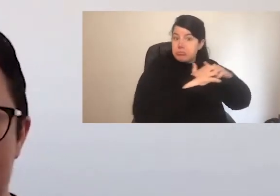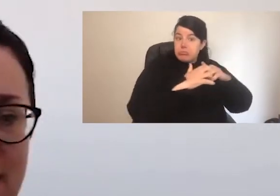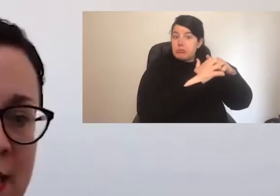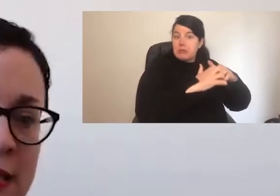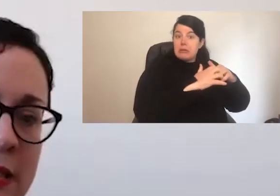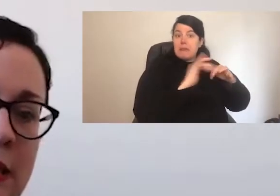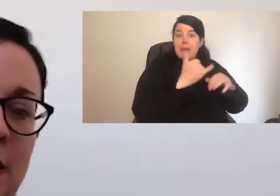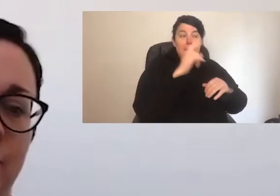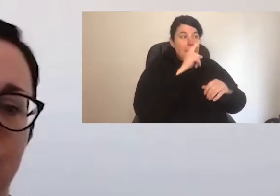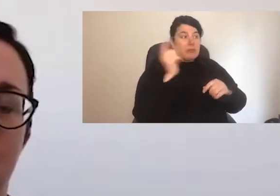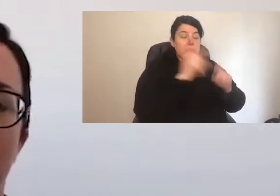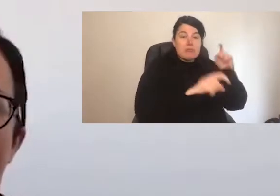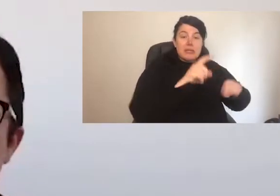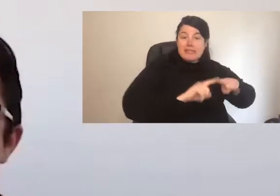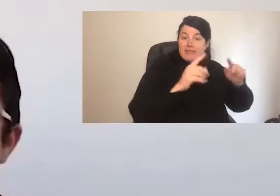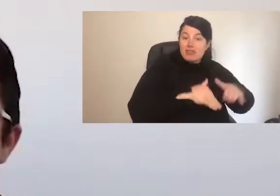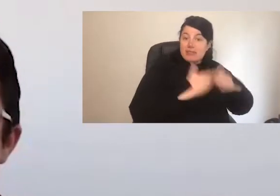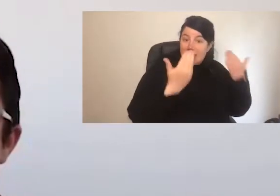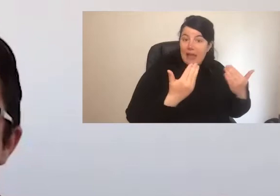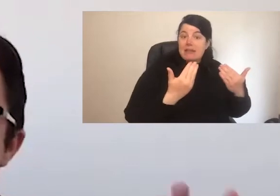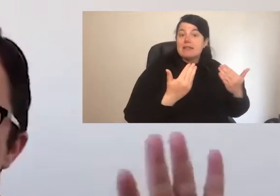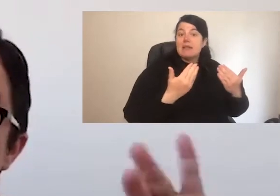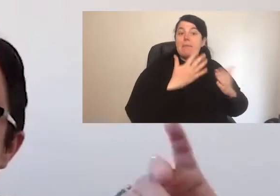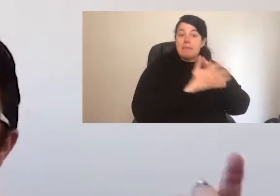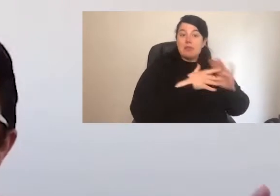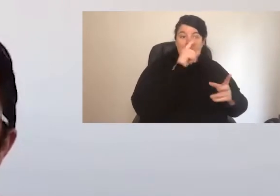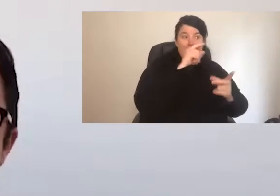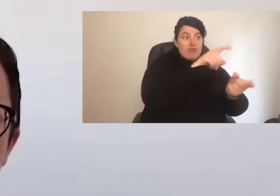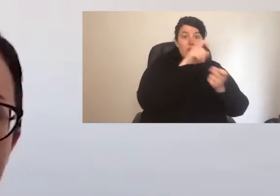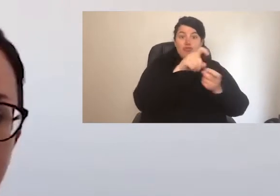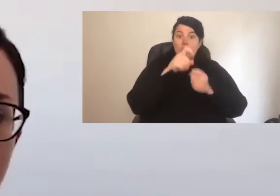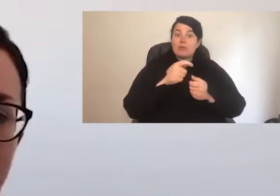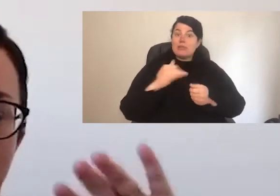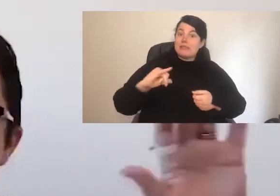days. Allowing us to recruit staff and board members from a much